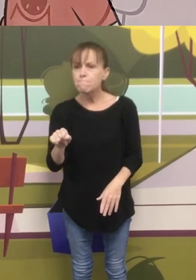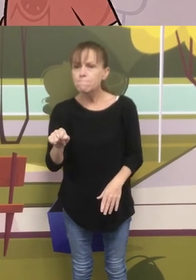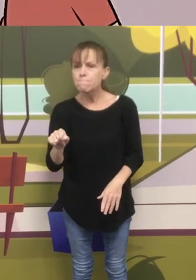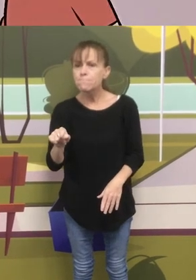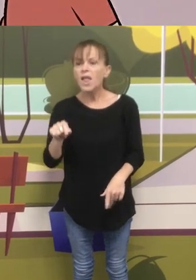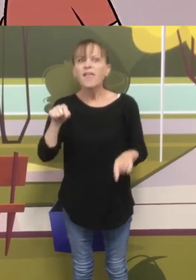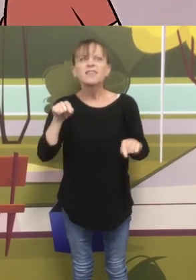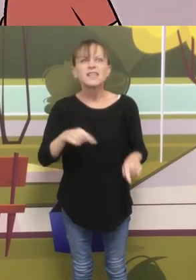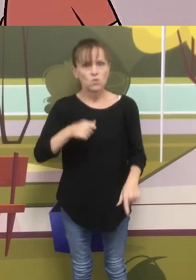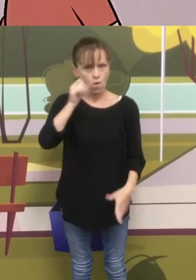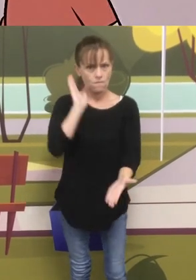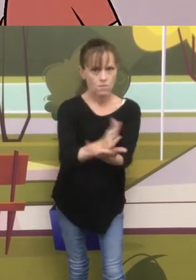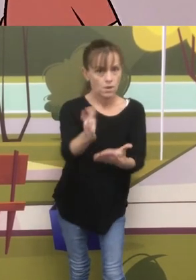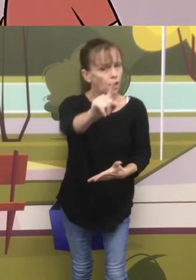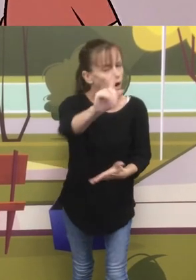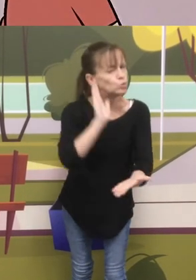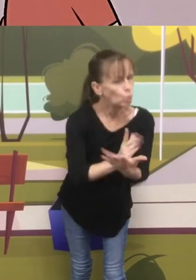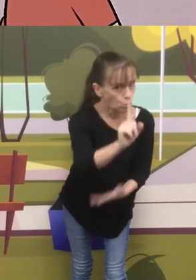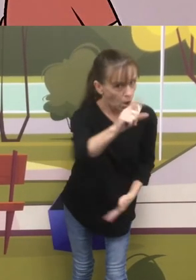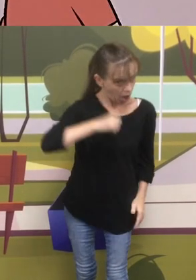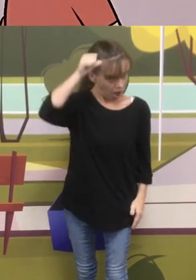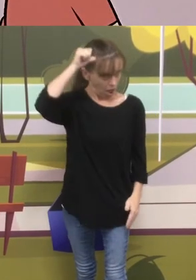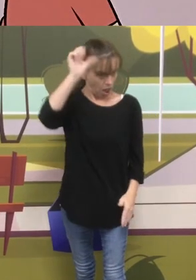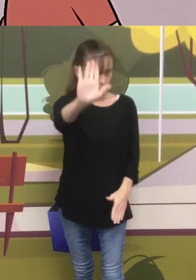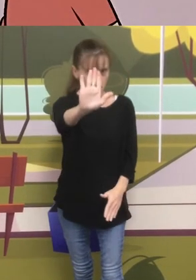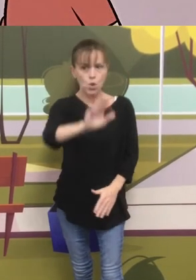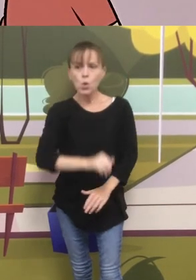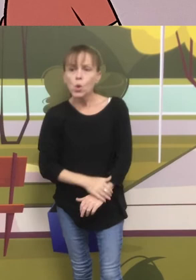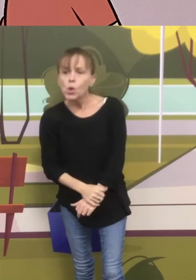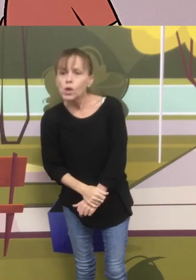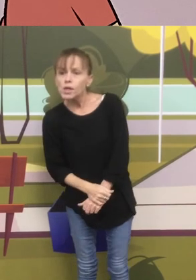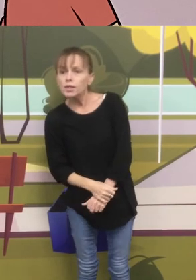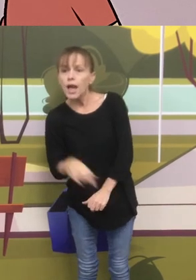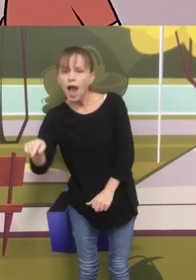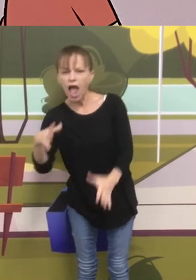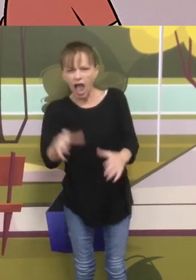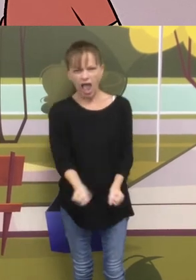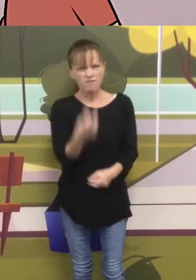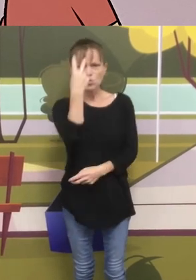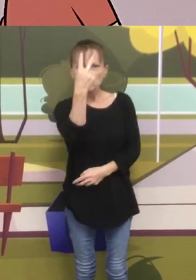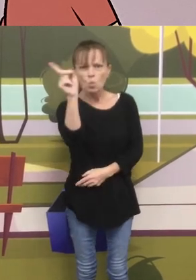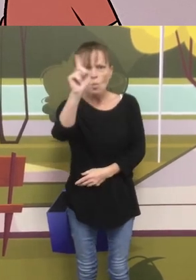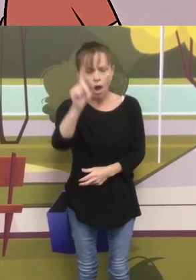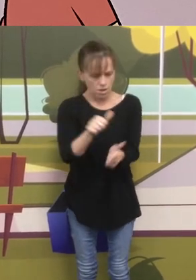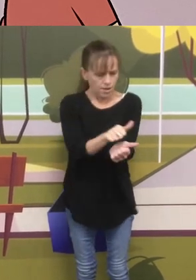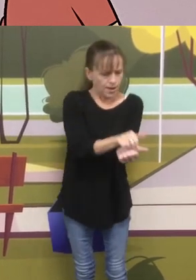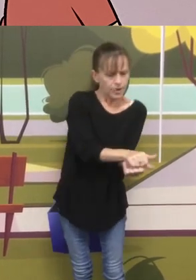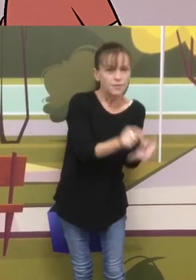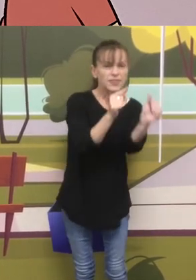and this is what I know for sure... they have two thumbs on each front paw.